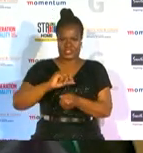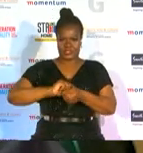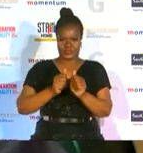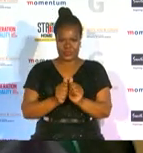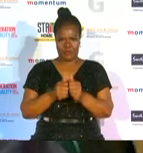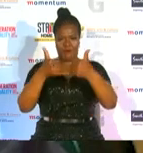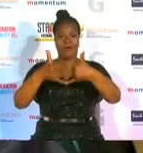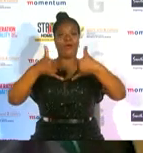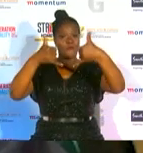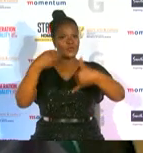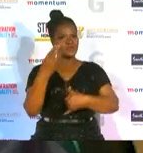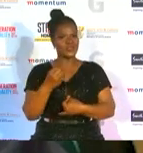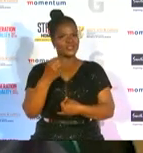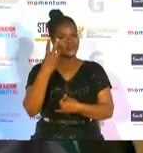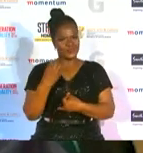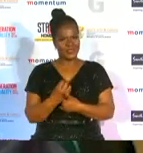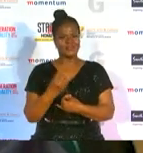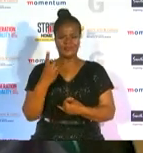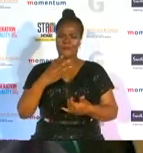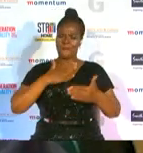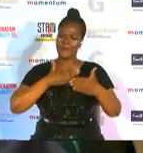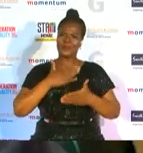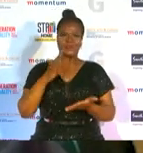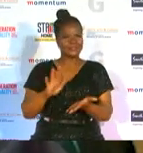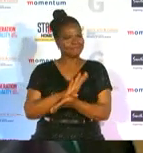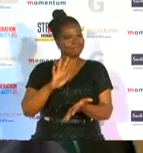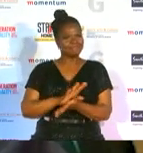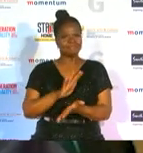we also wish to express our gratitude to momentum